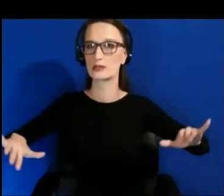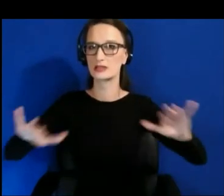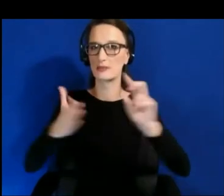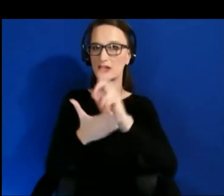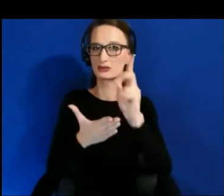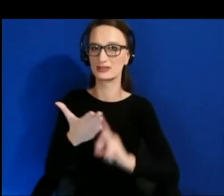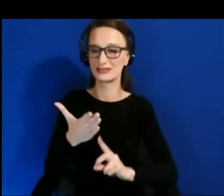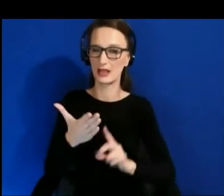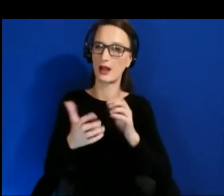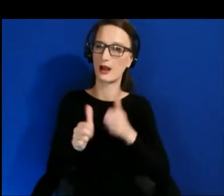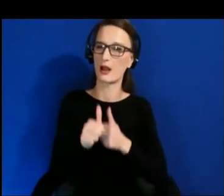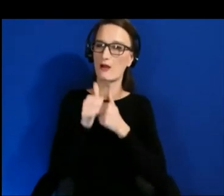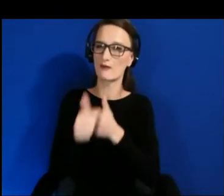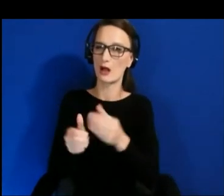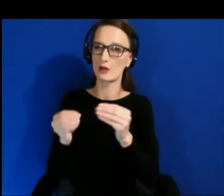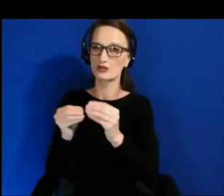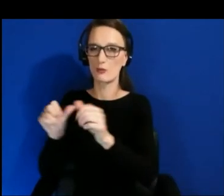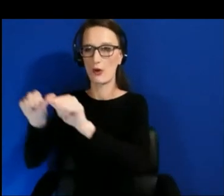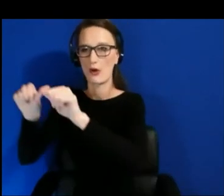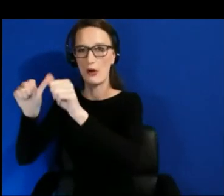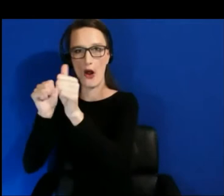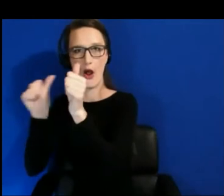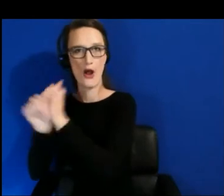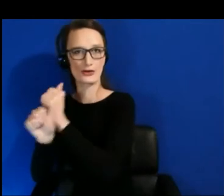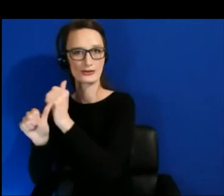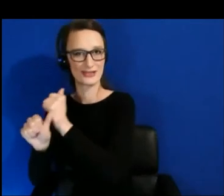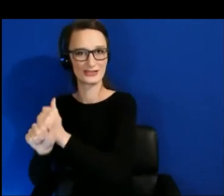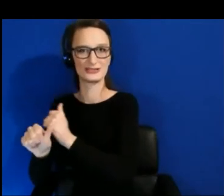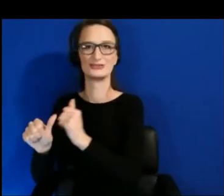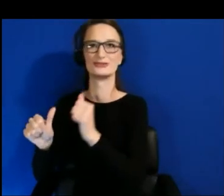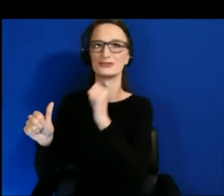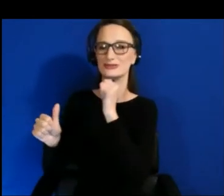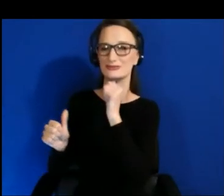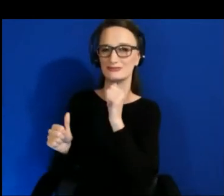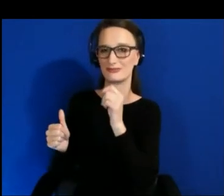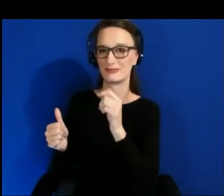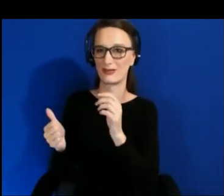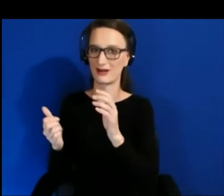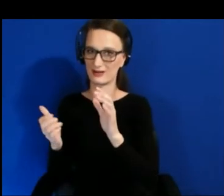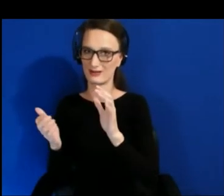than a game or a 2D project.